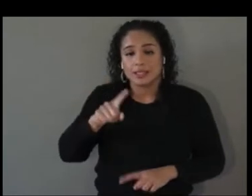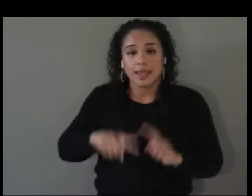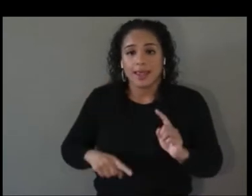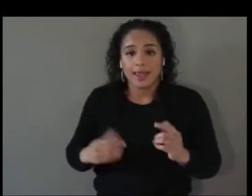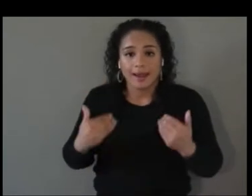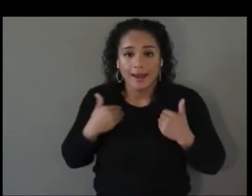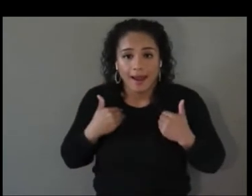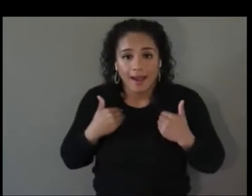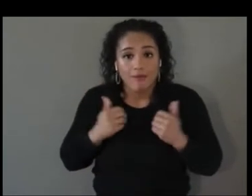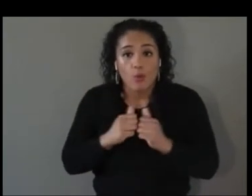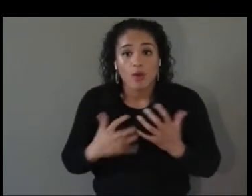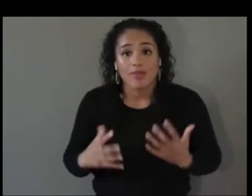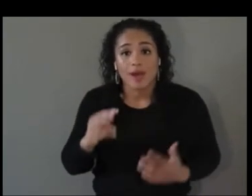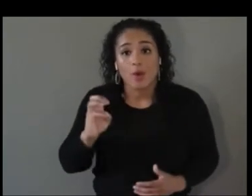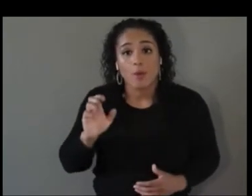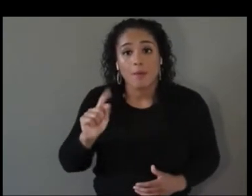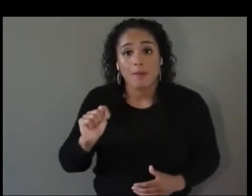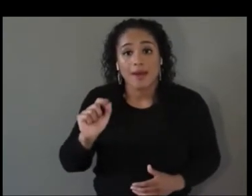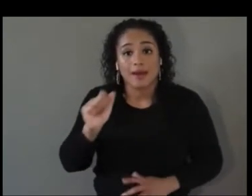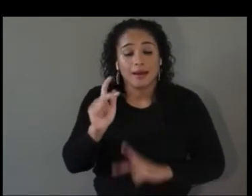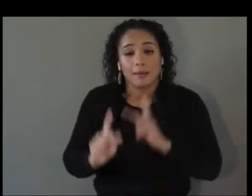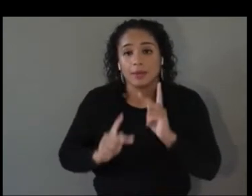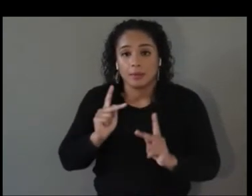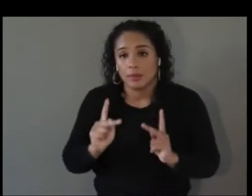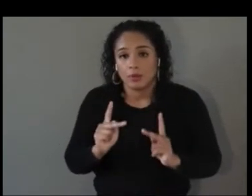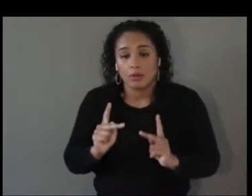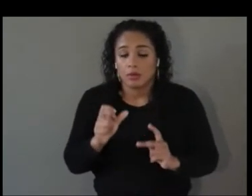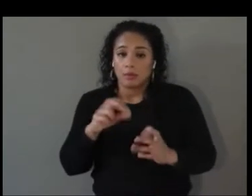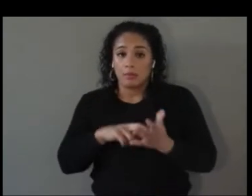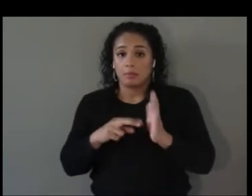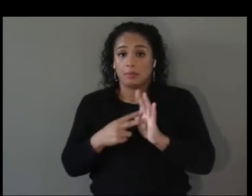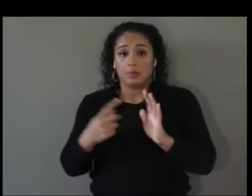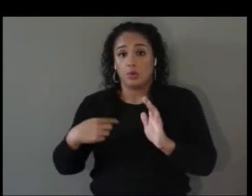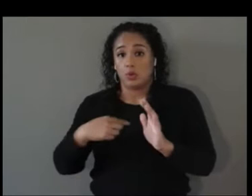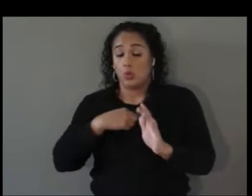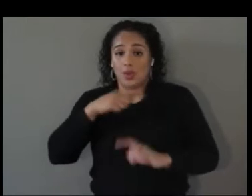can be at technology until everyone has the opportunity to build it no matter the color,